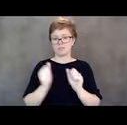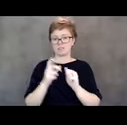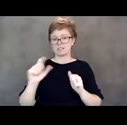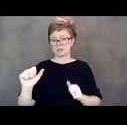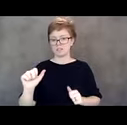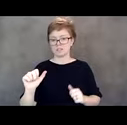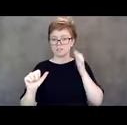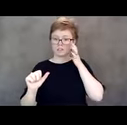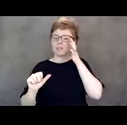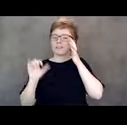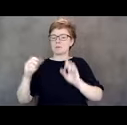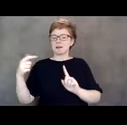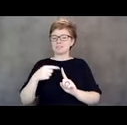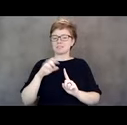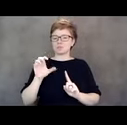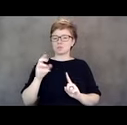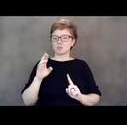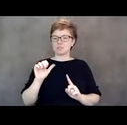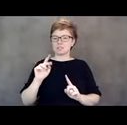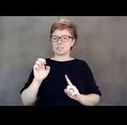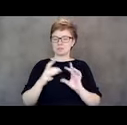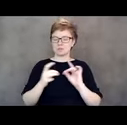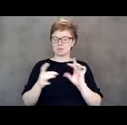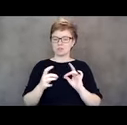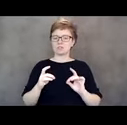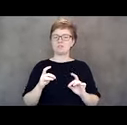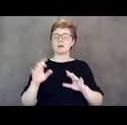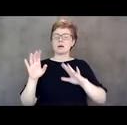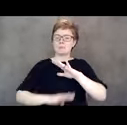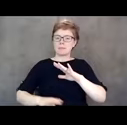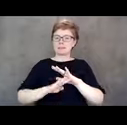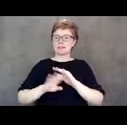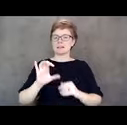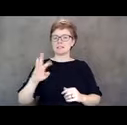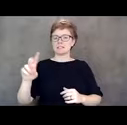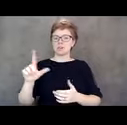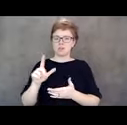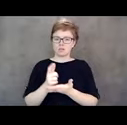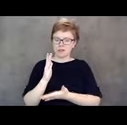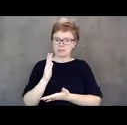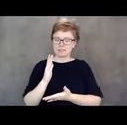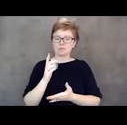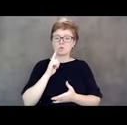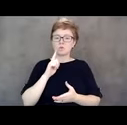the basic civil rights of people that are aging and with disabilities to have access to lifesaving care.